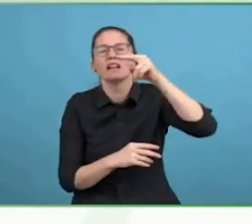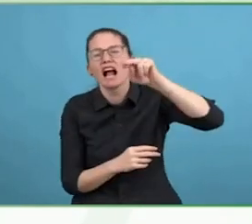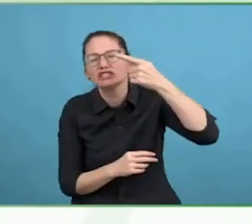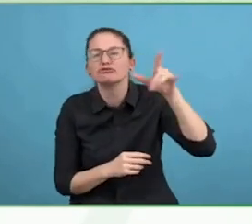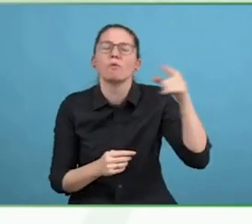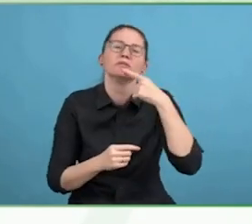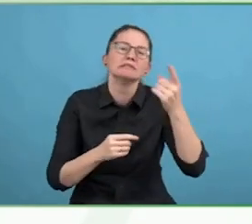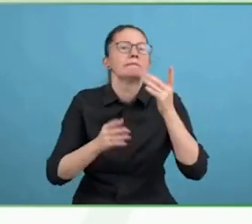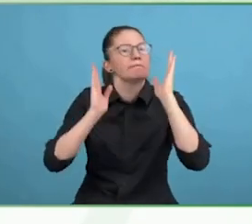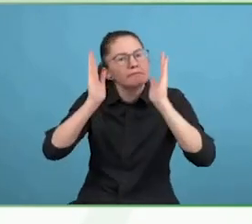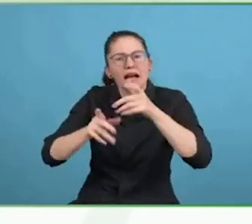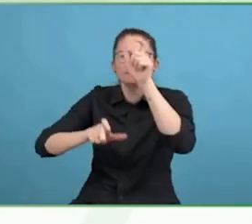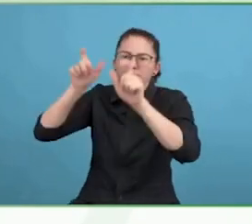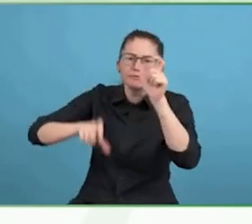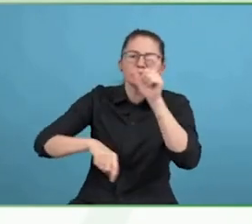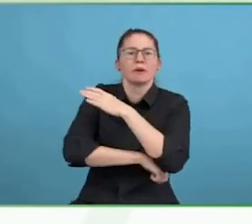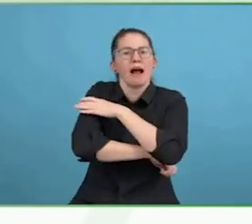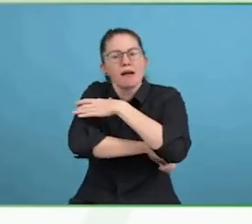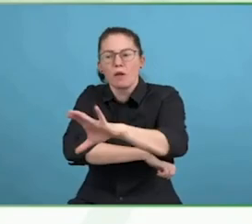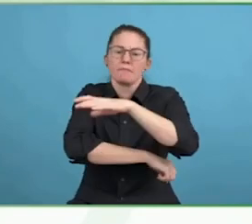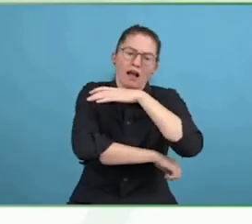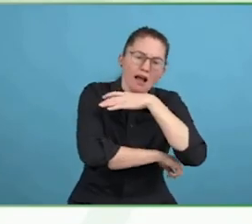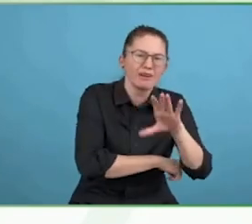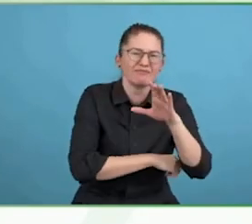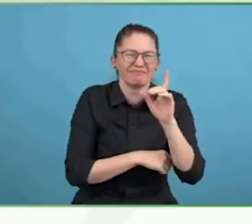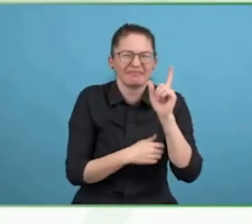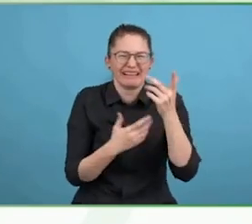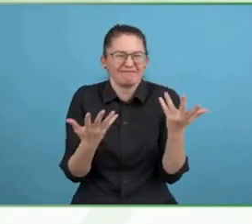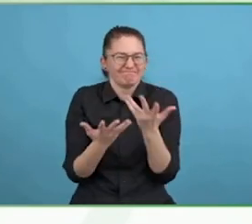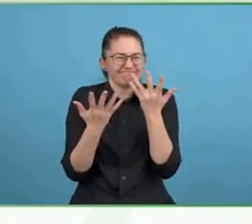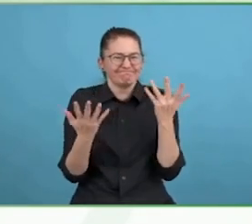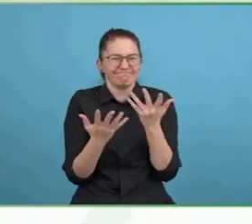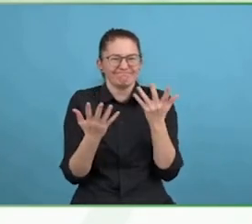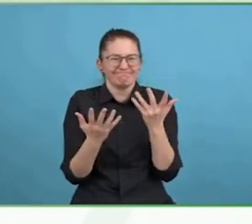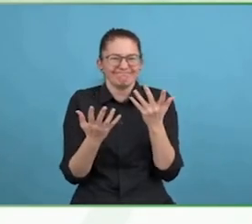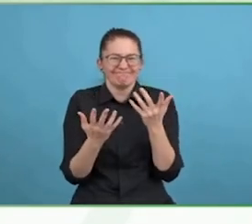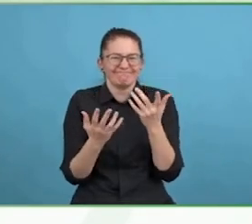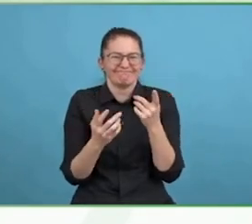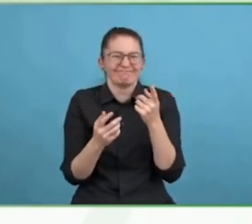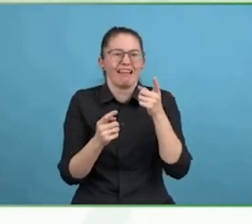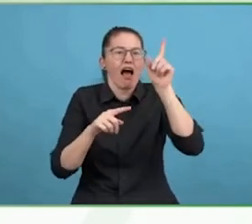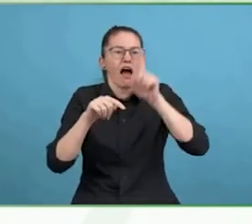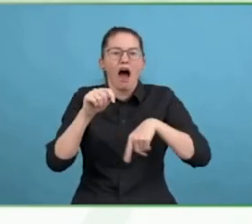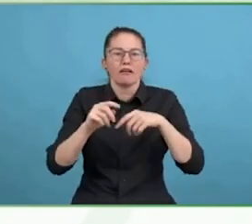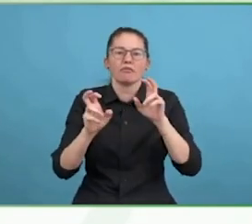because they are the landowners and they choose what to do with it.